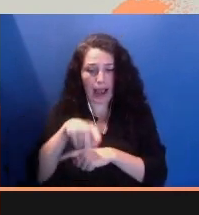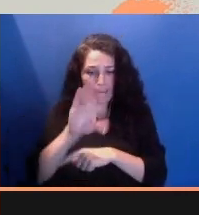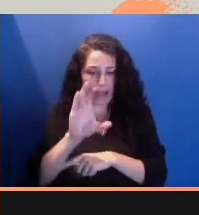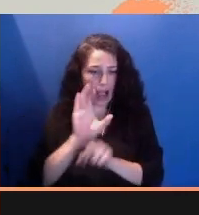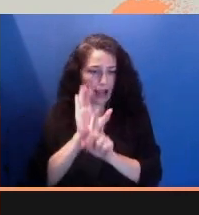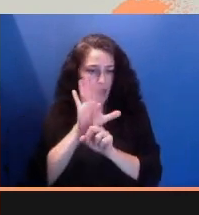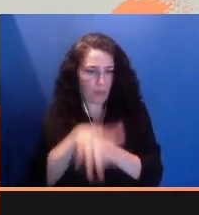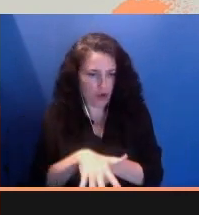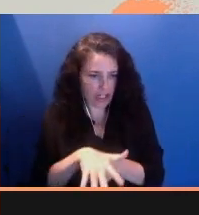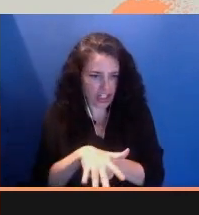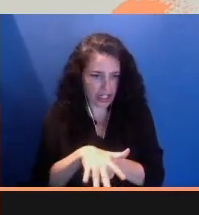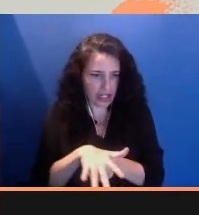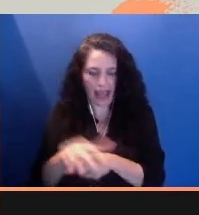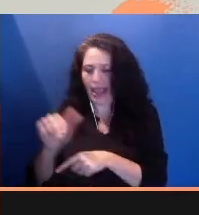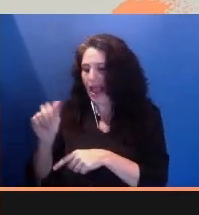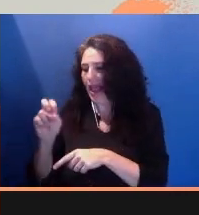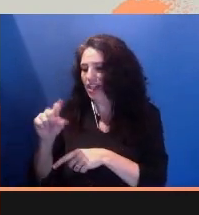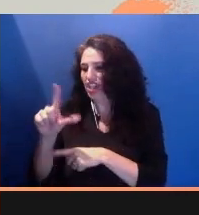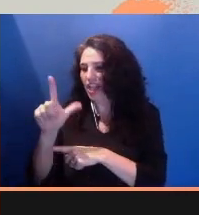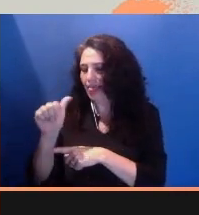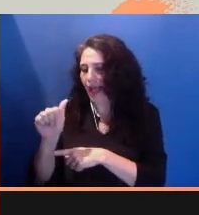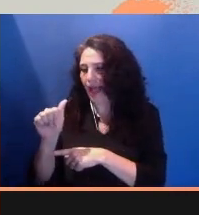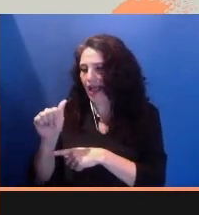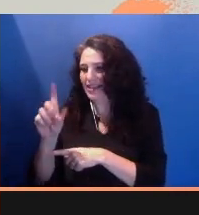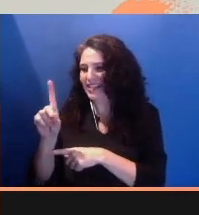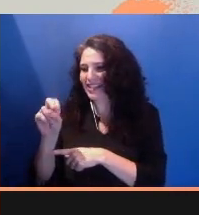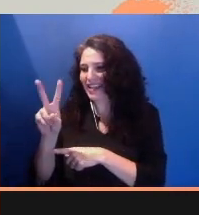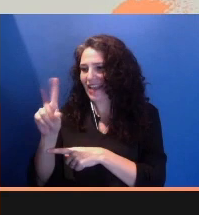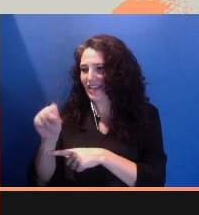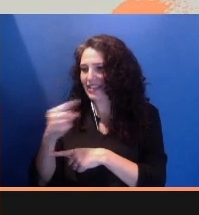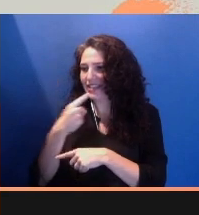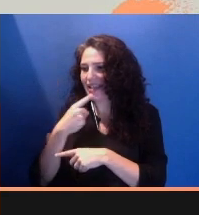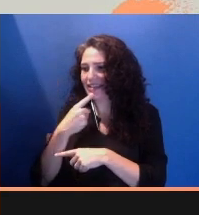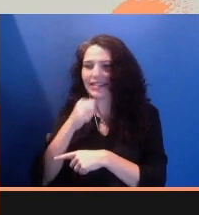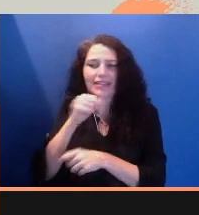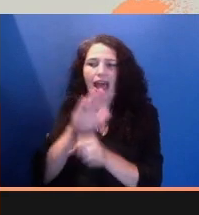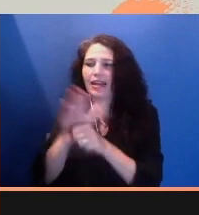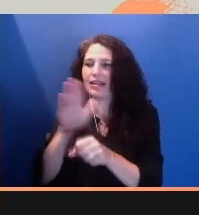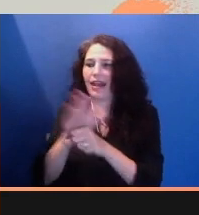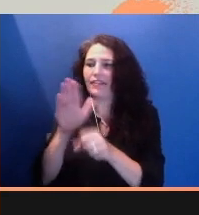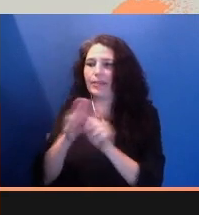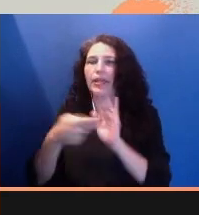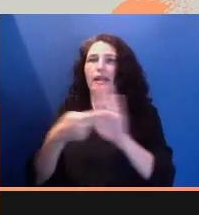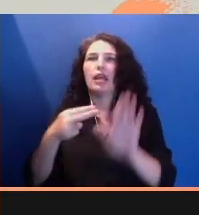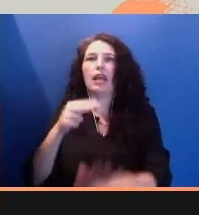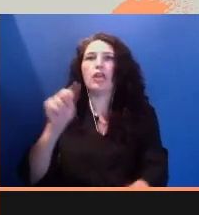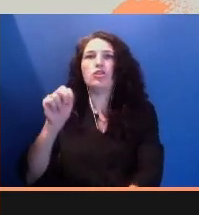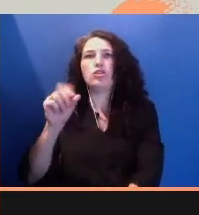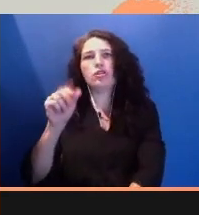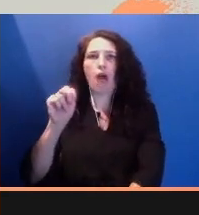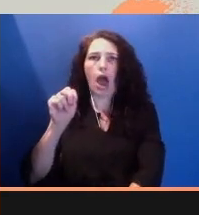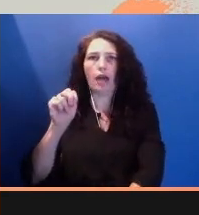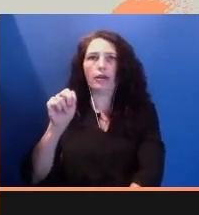As Angela Davis puts it, "it's not enough to be non-racist. We must be anti-racist."